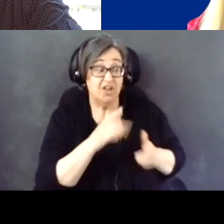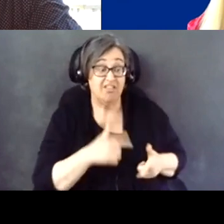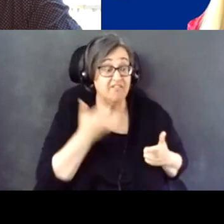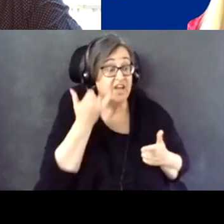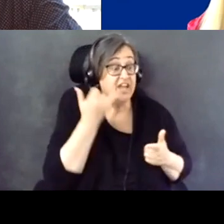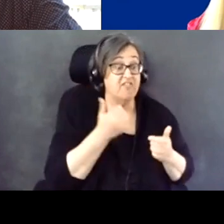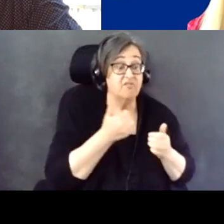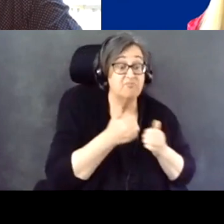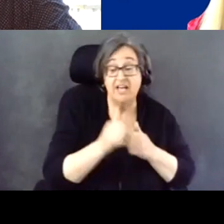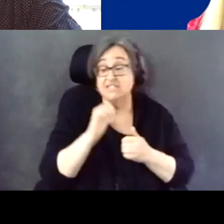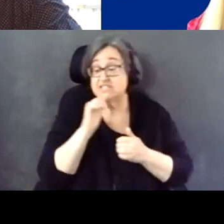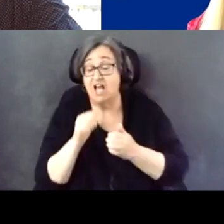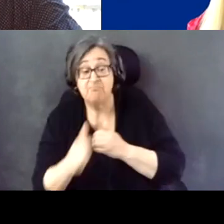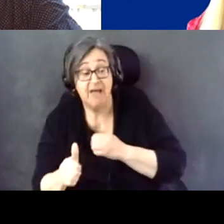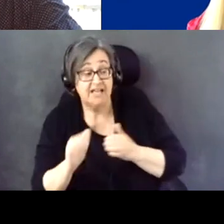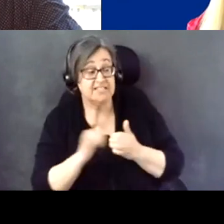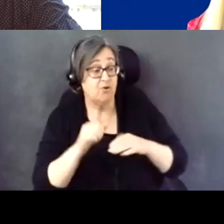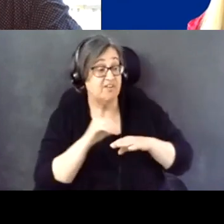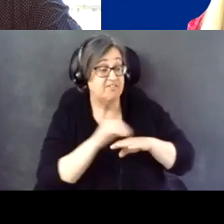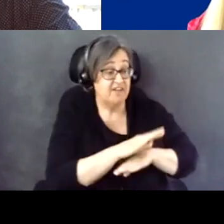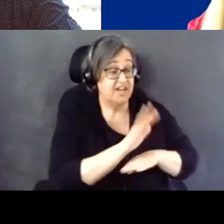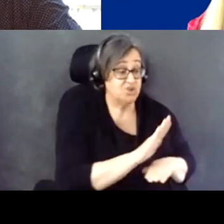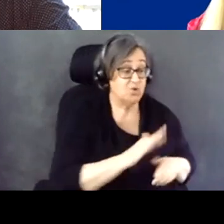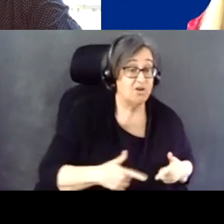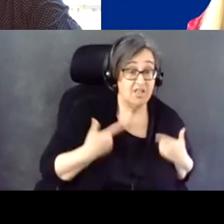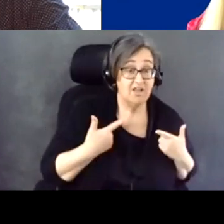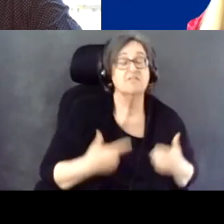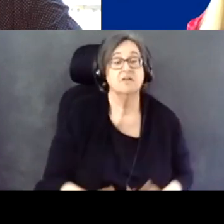And how that would affect you.